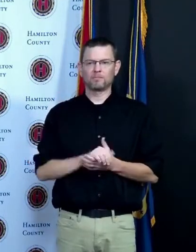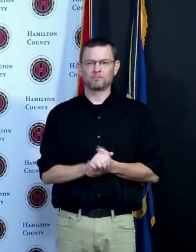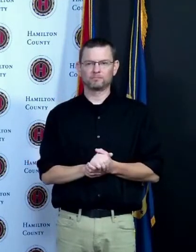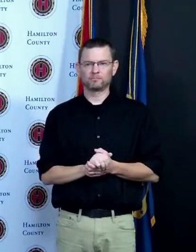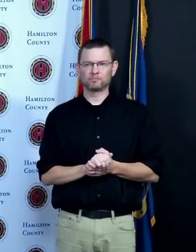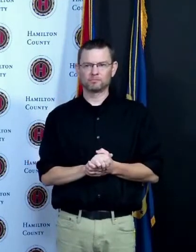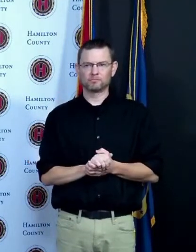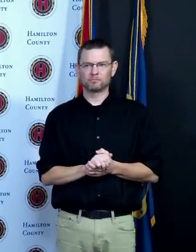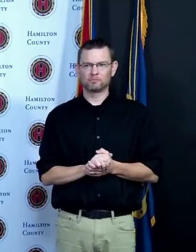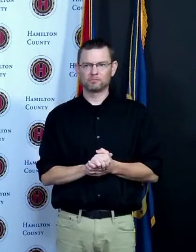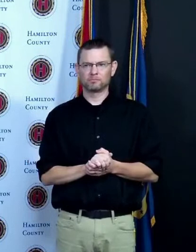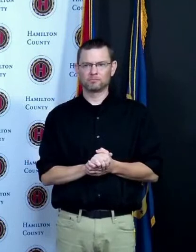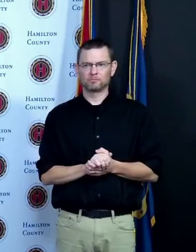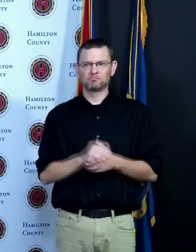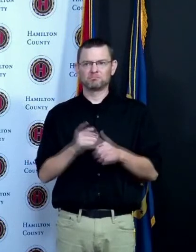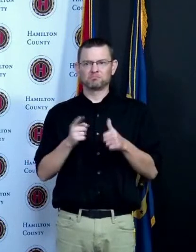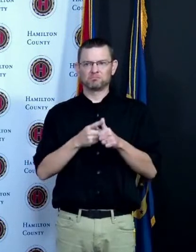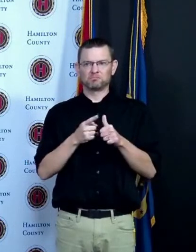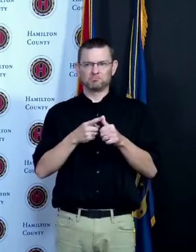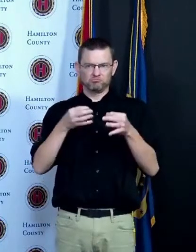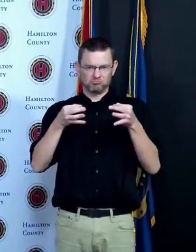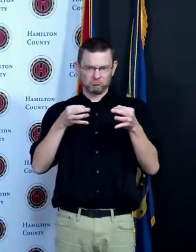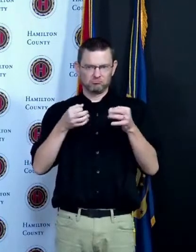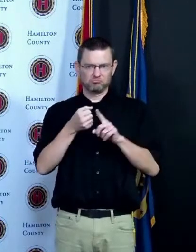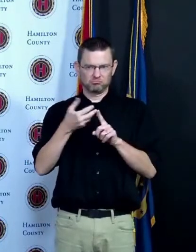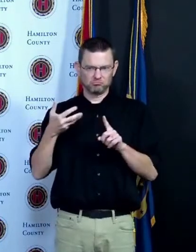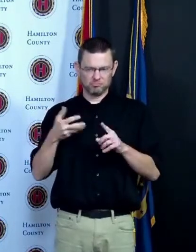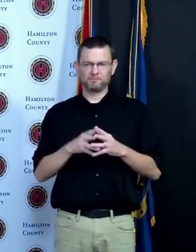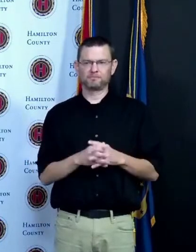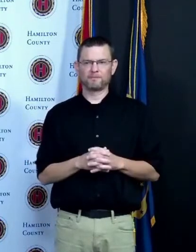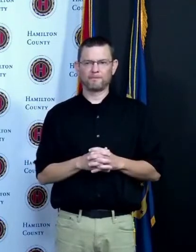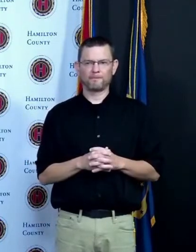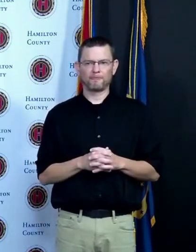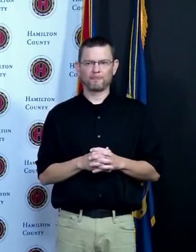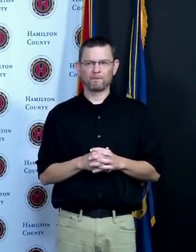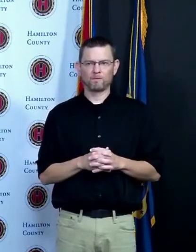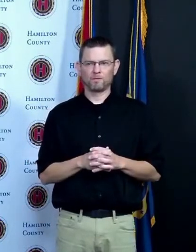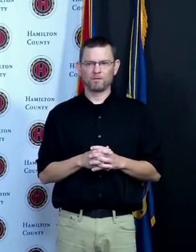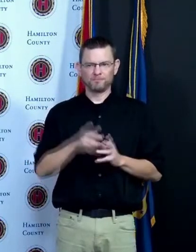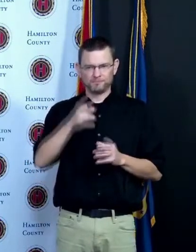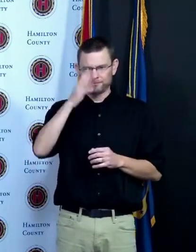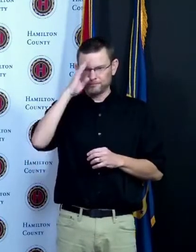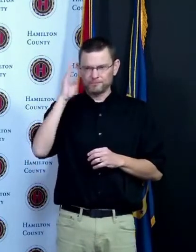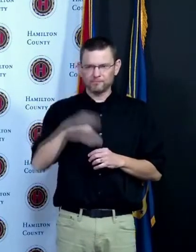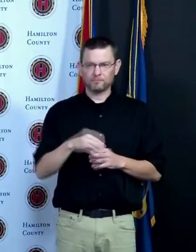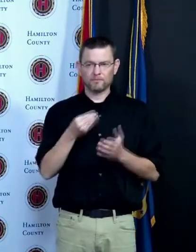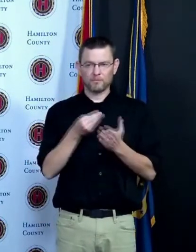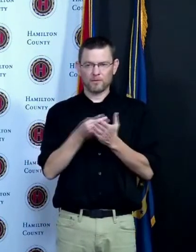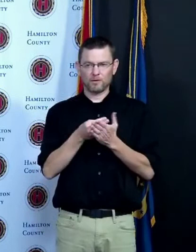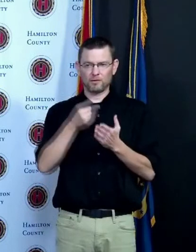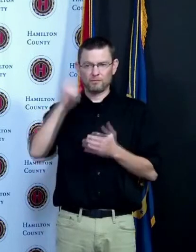and I'm going to put this in brief so as you know the money coming to the county we're going to